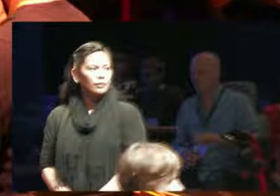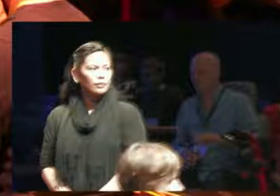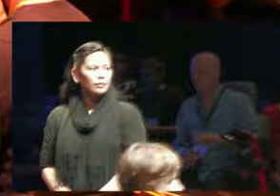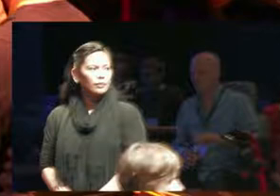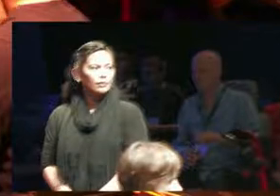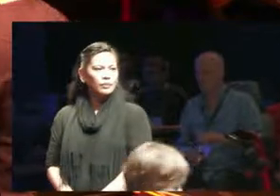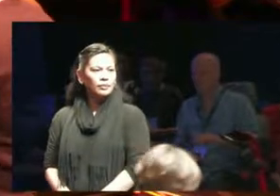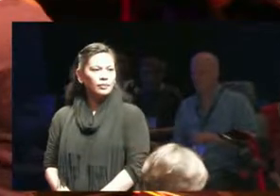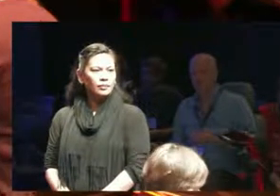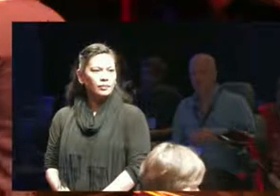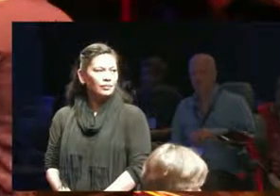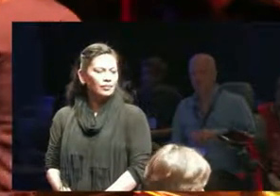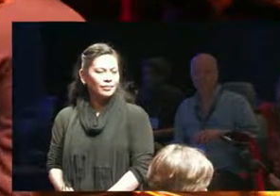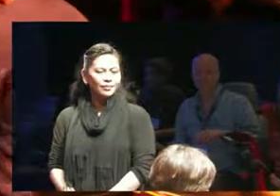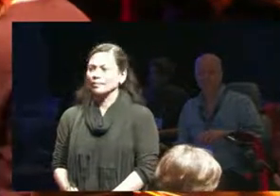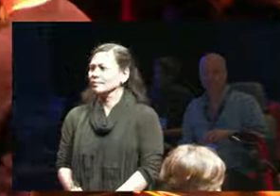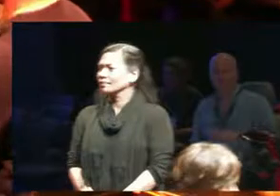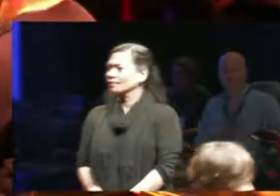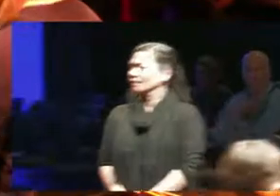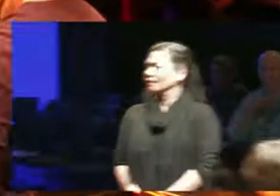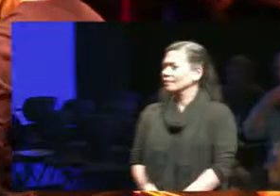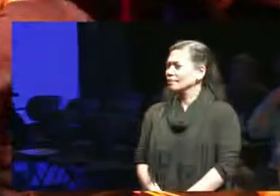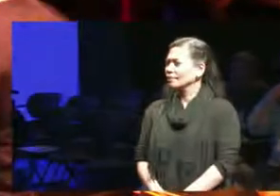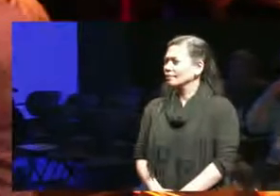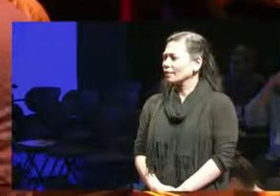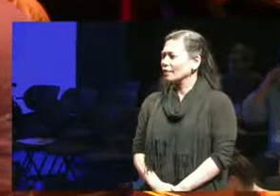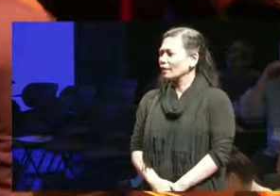on it Sarah hands the mic to Eliza close-up on